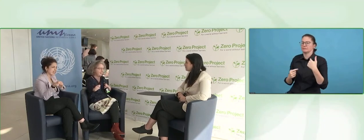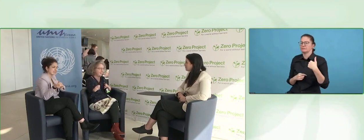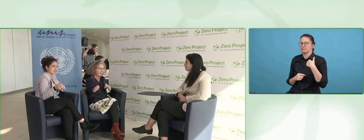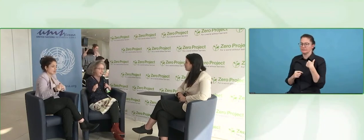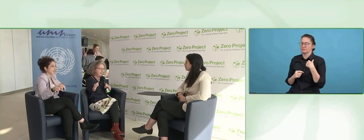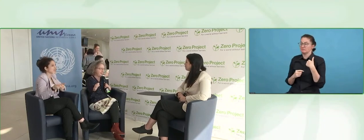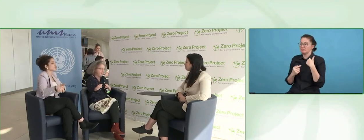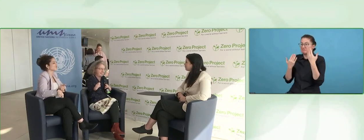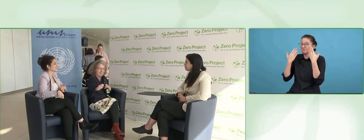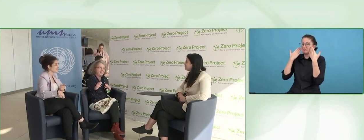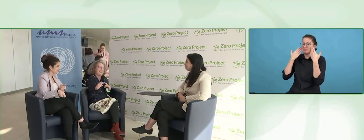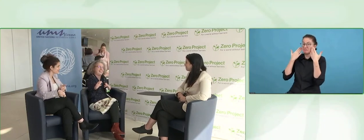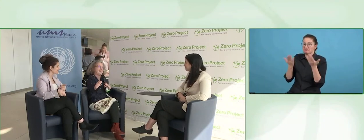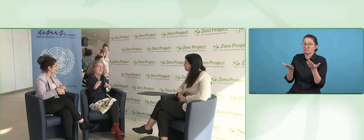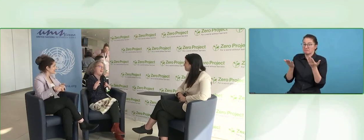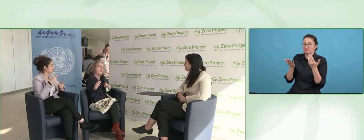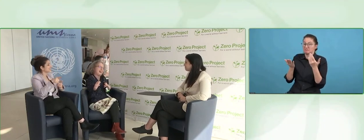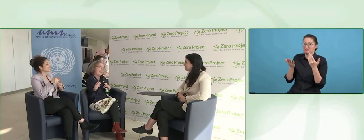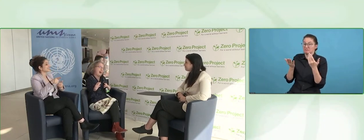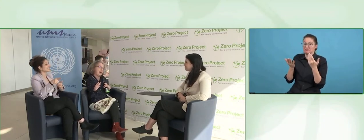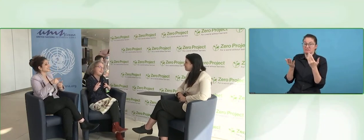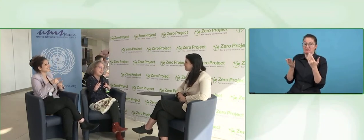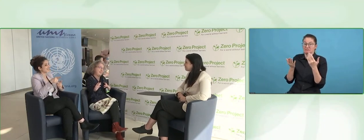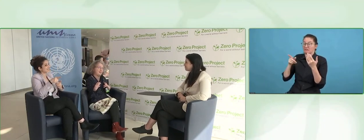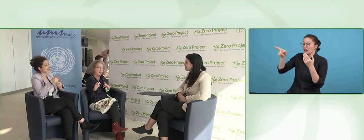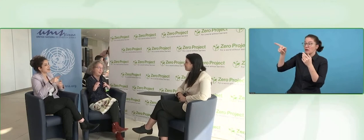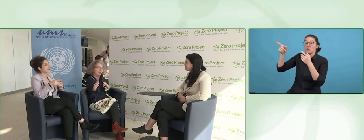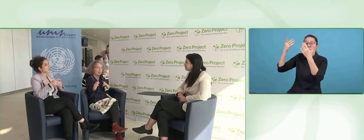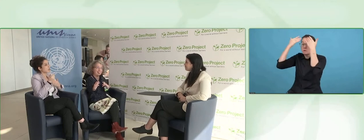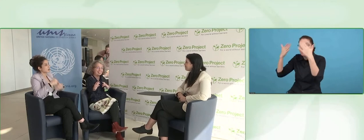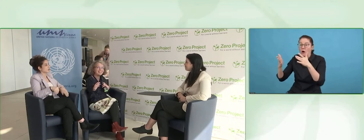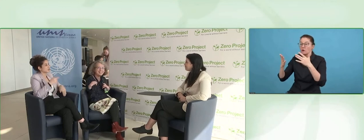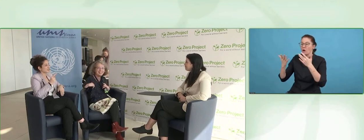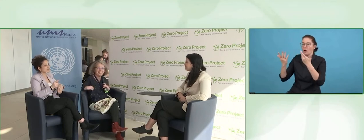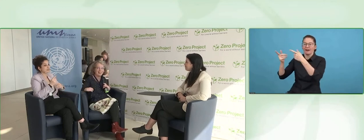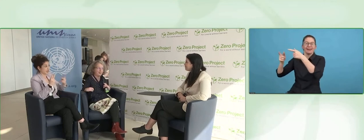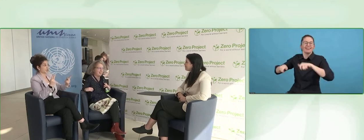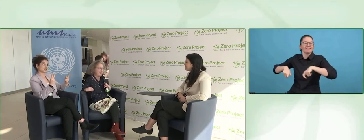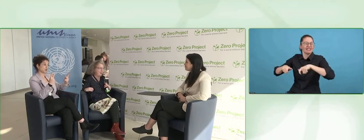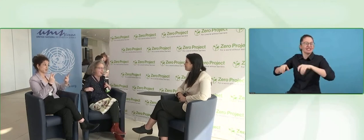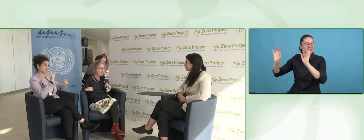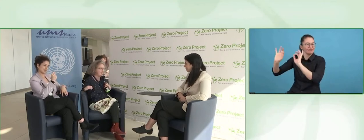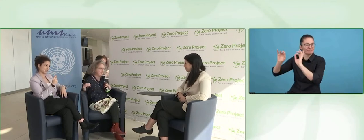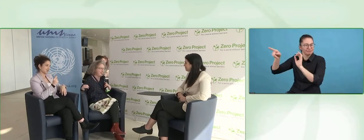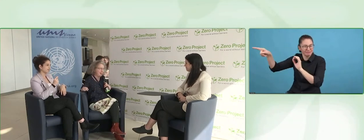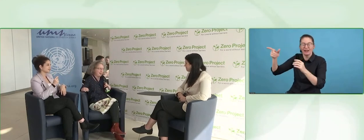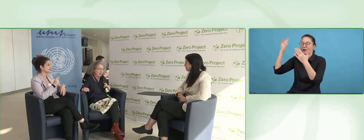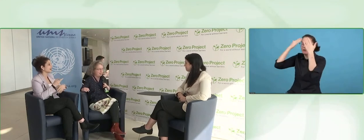It is a little barrier I have, but it is an important thing, otherwise you are locked in the toilet.